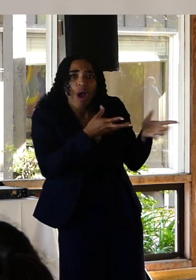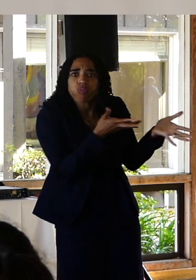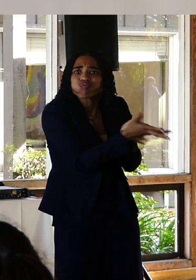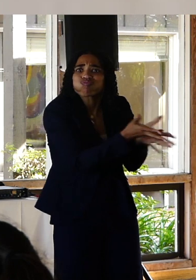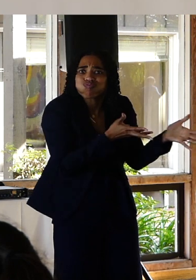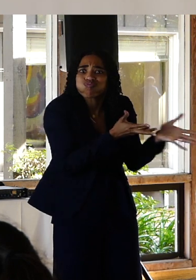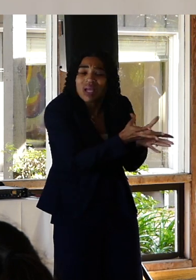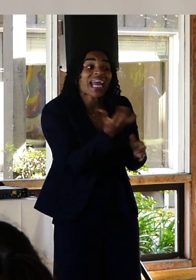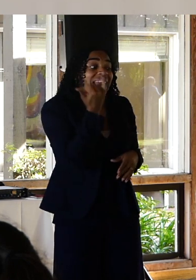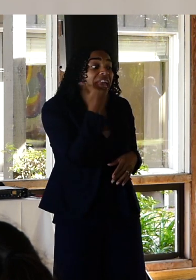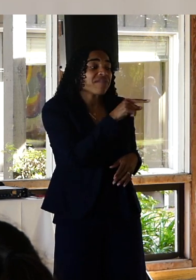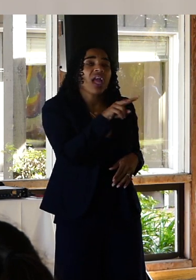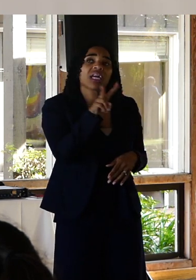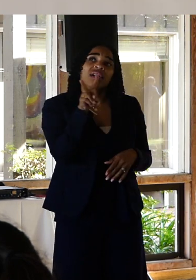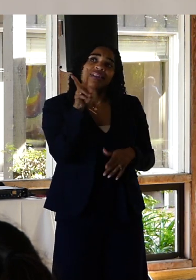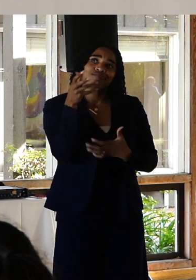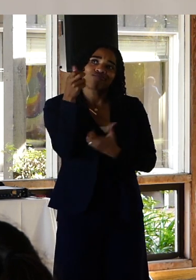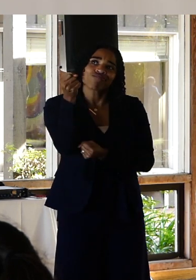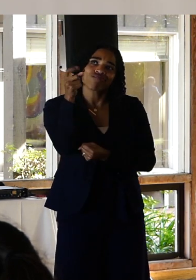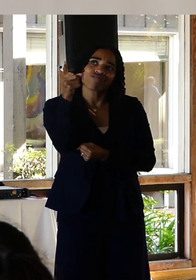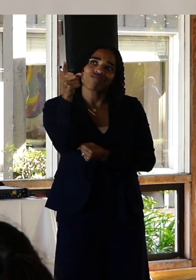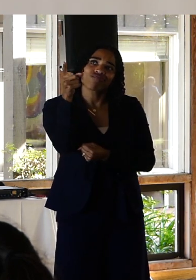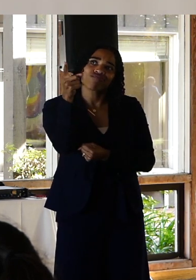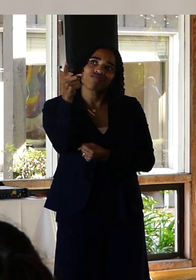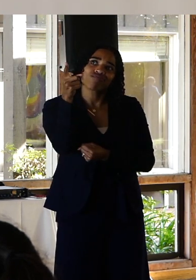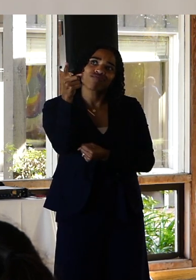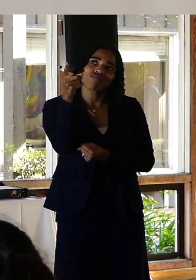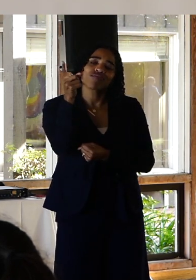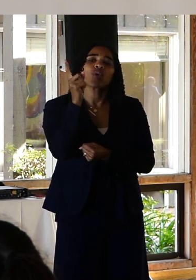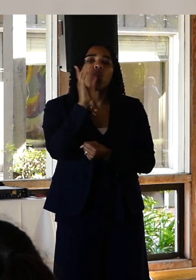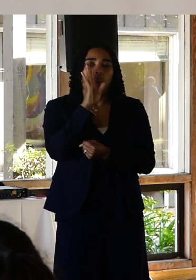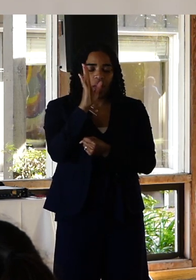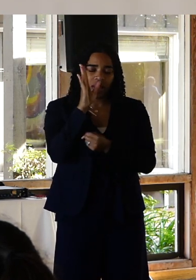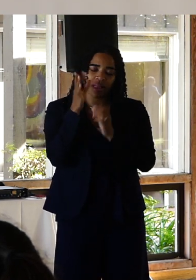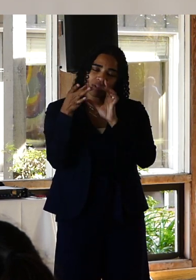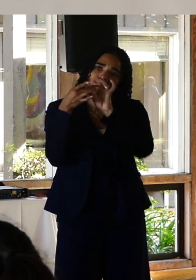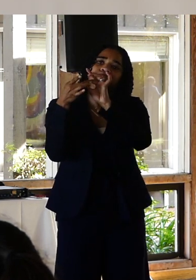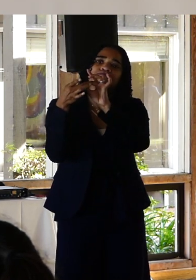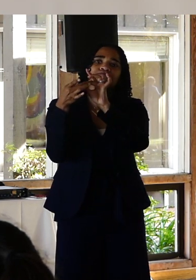is possible if you've proven yourself to be safe for them. When I told